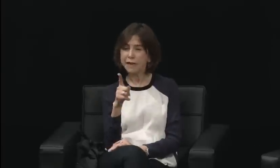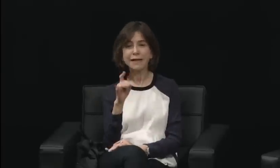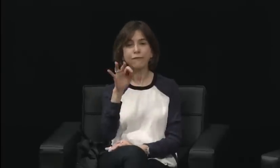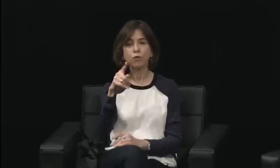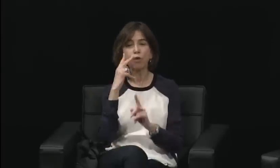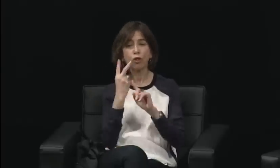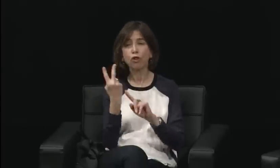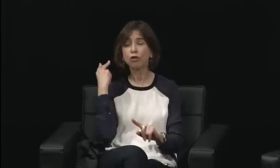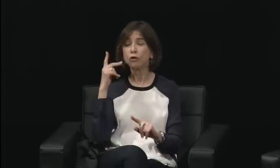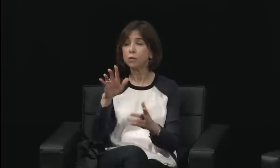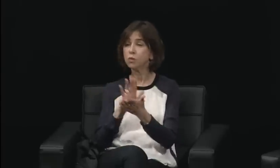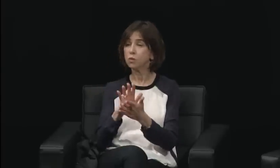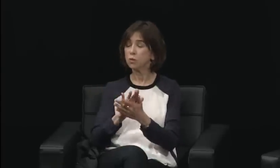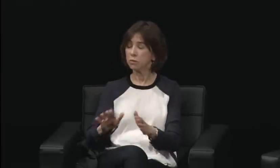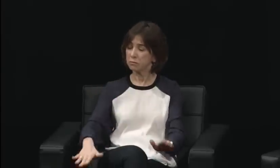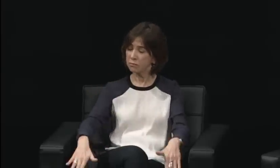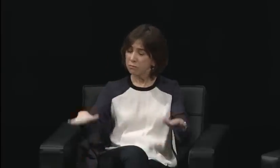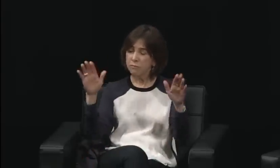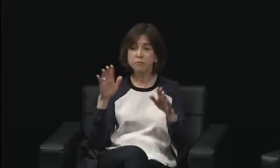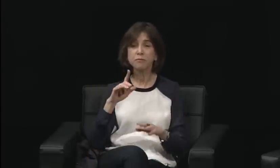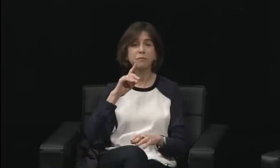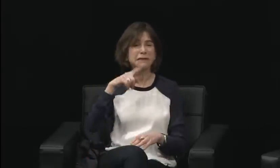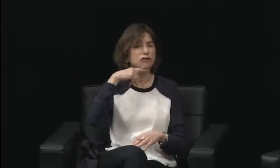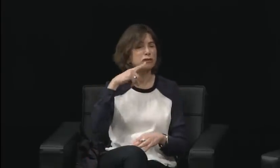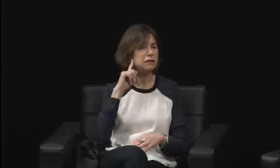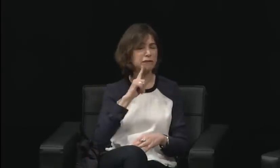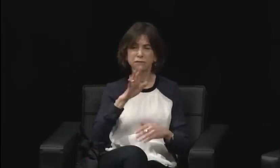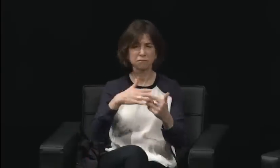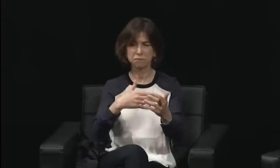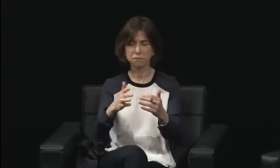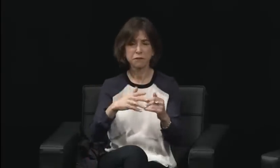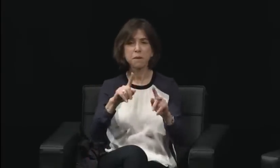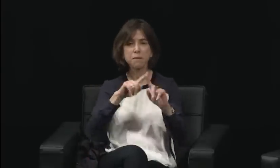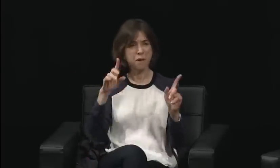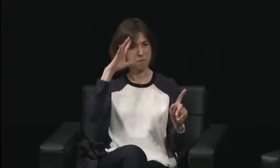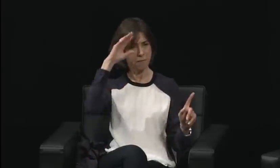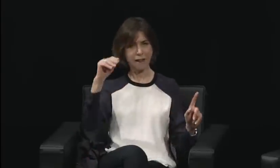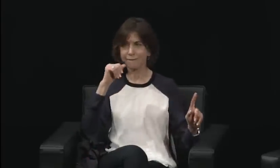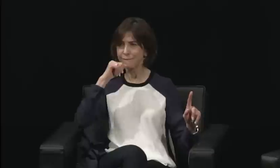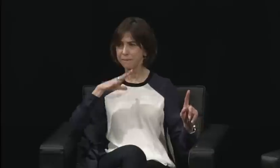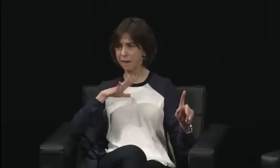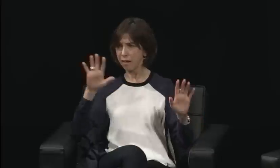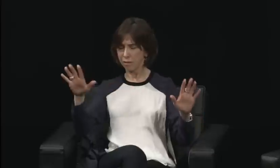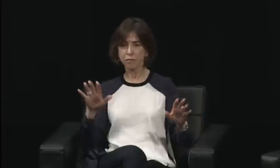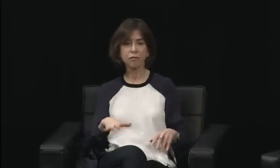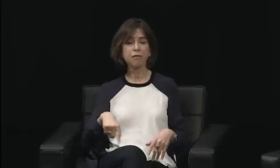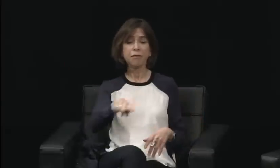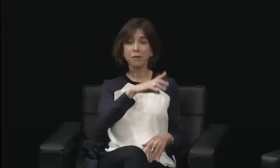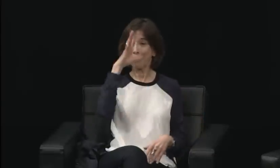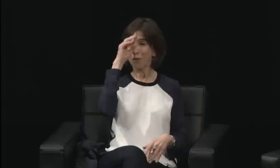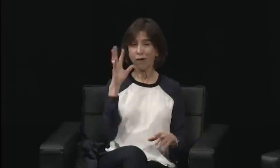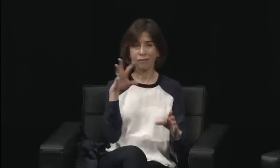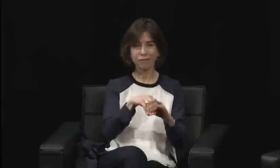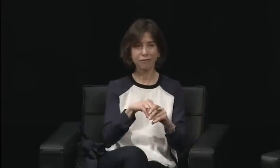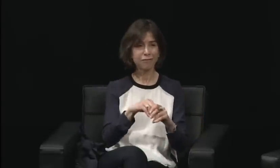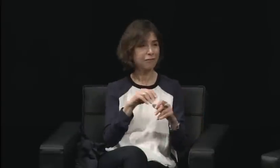and that was our deaf experience. That's what tied our lives and our futures together.